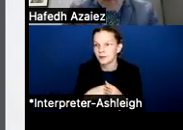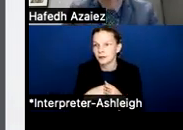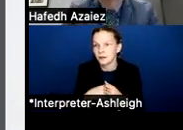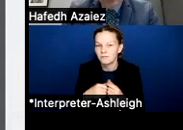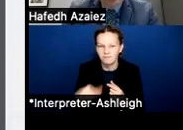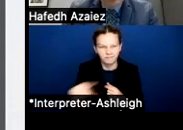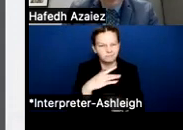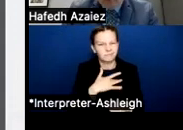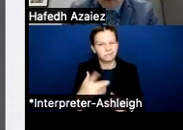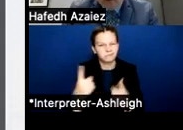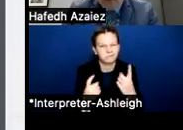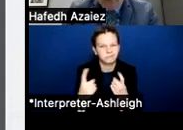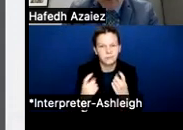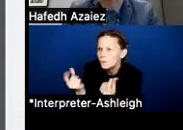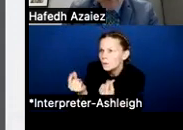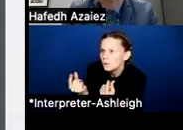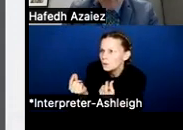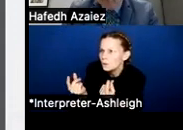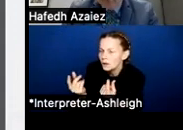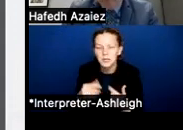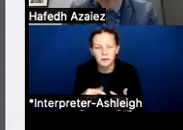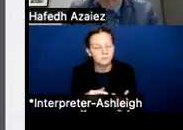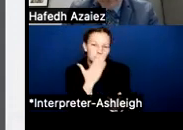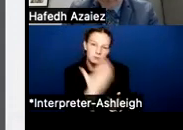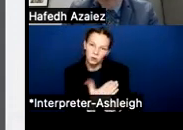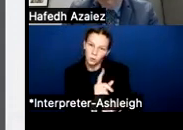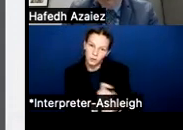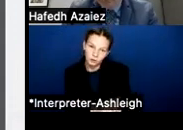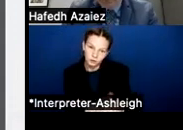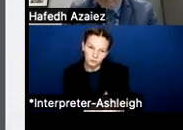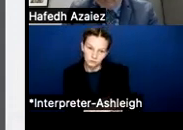And it's a valid question, right? It's also like, what do you mean? Like we are paying more taxes.